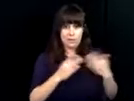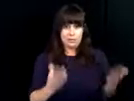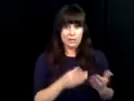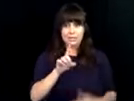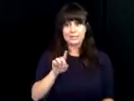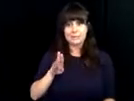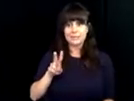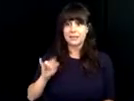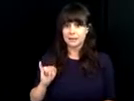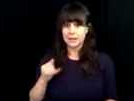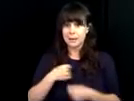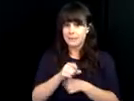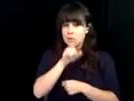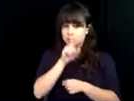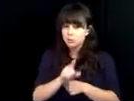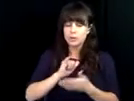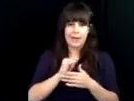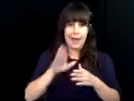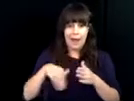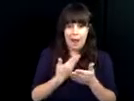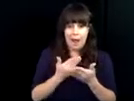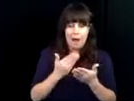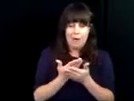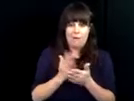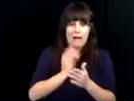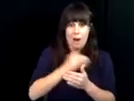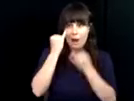provisions and yet our leadership at